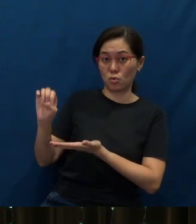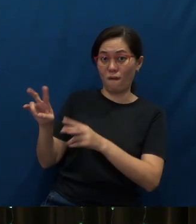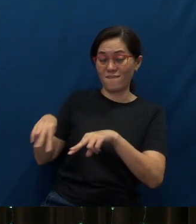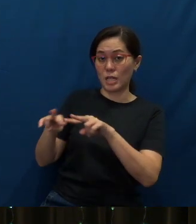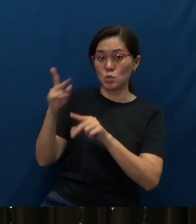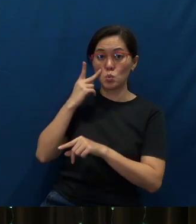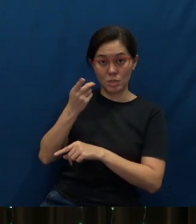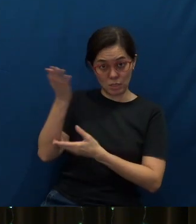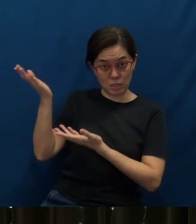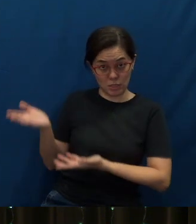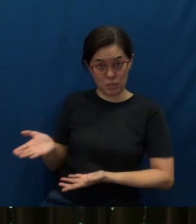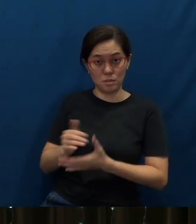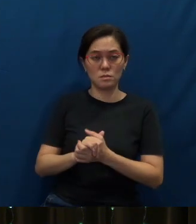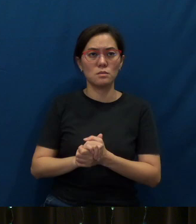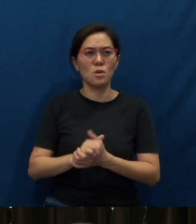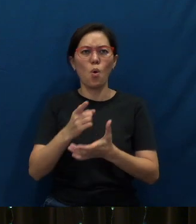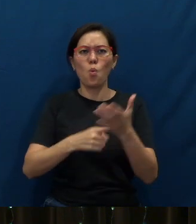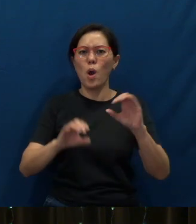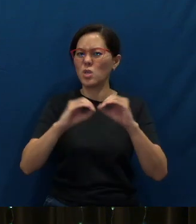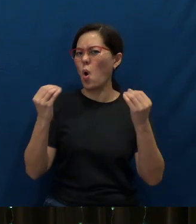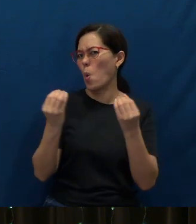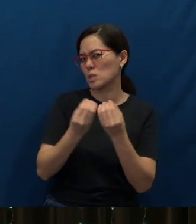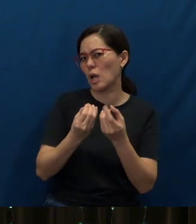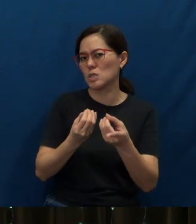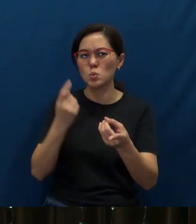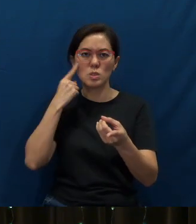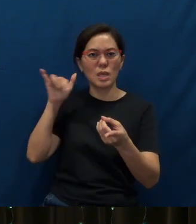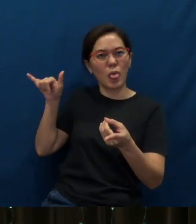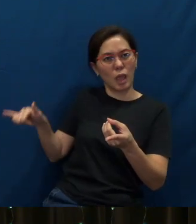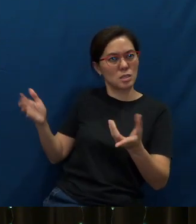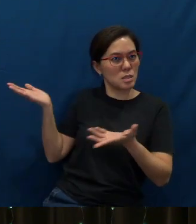(which) organization is this?